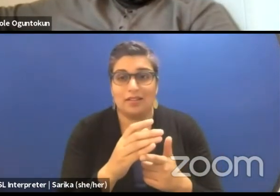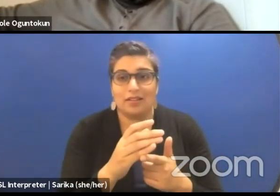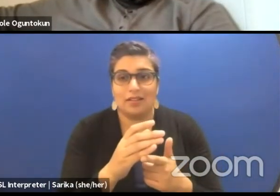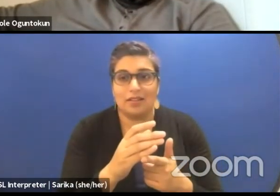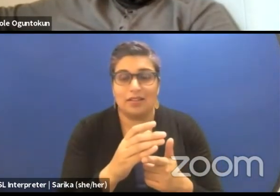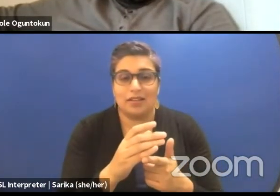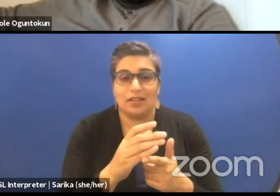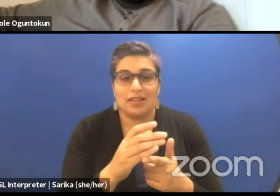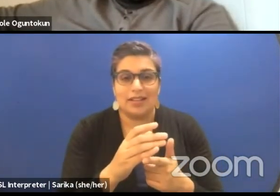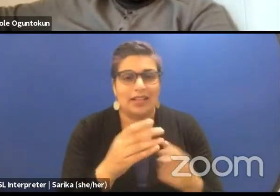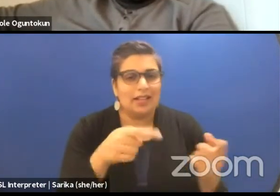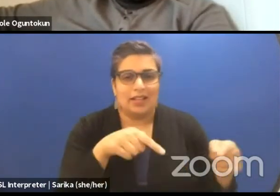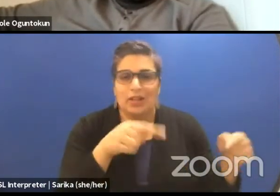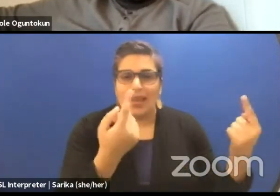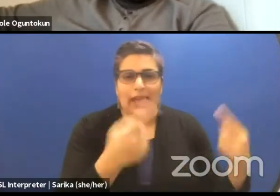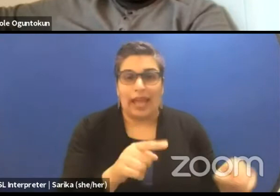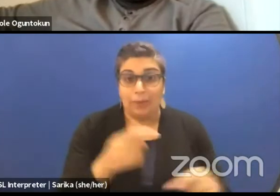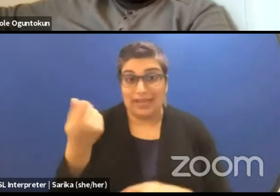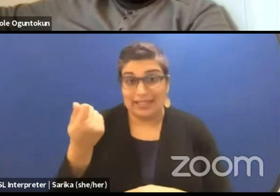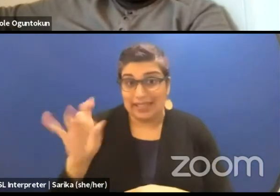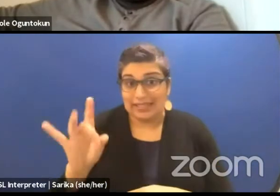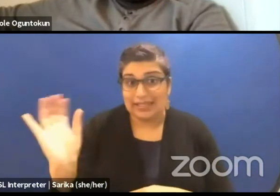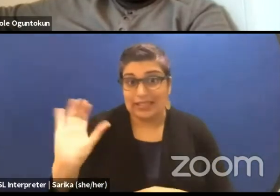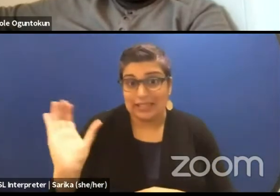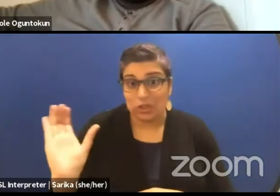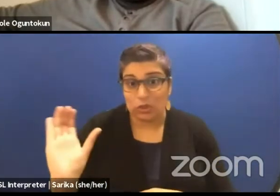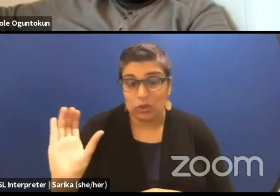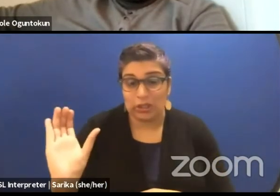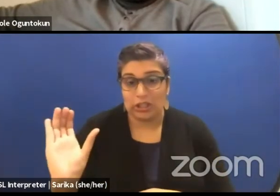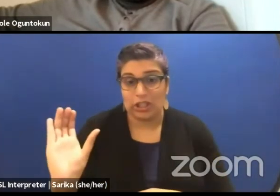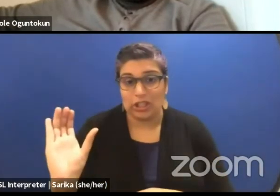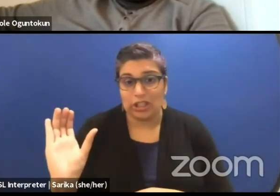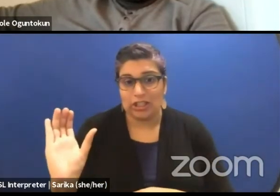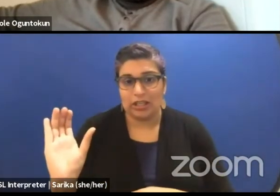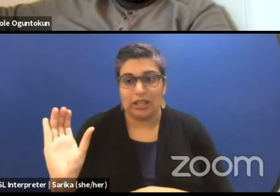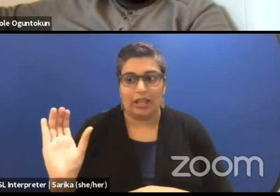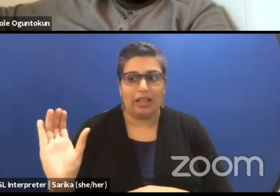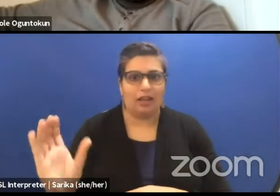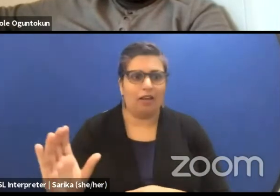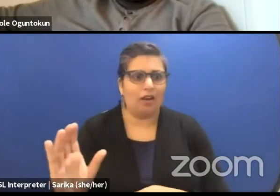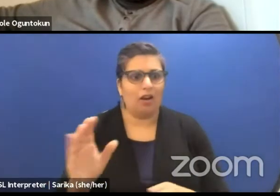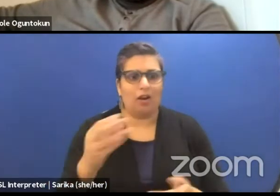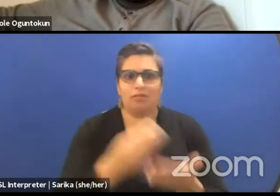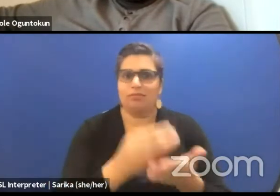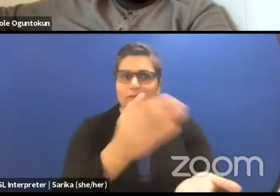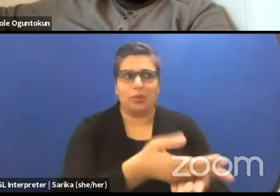If this was happening in the 18th century in an affluent, European colonial power,